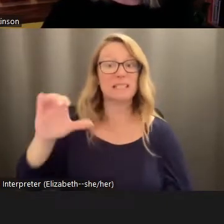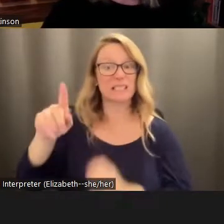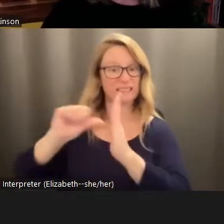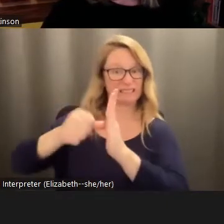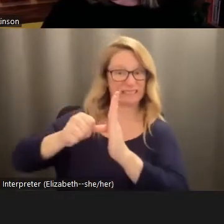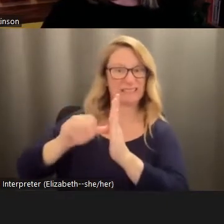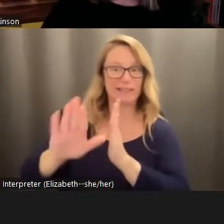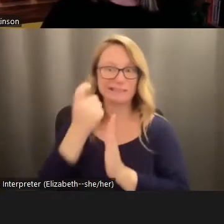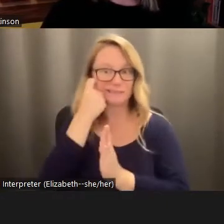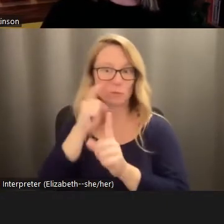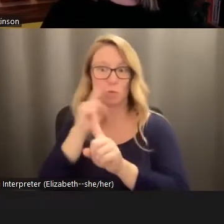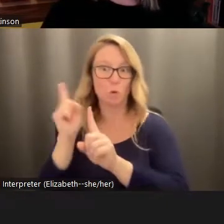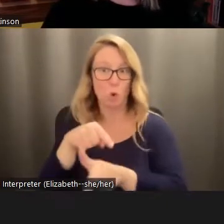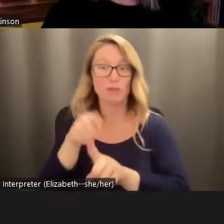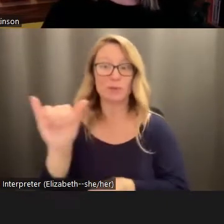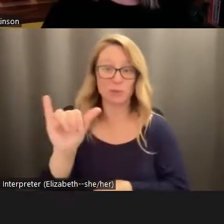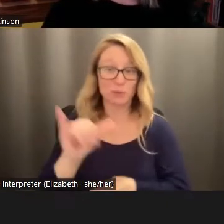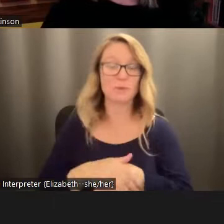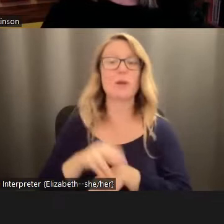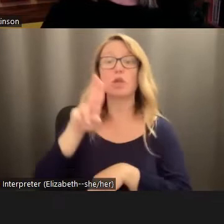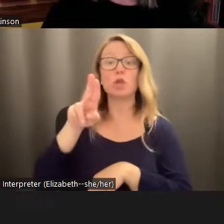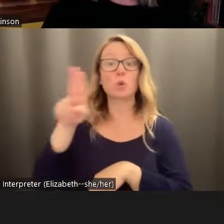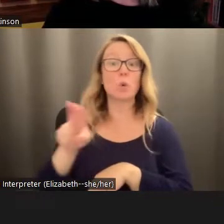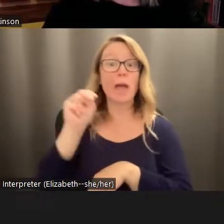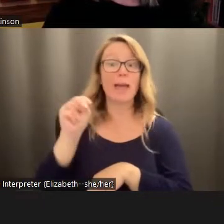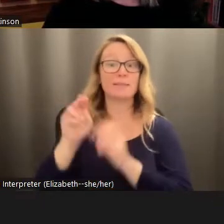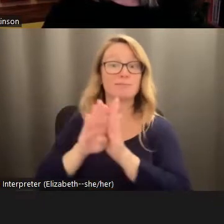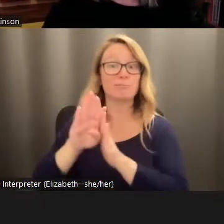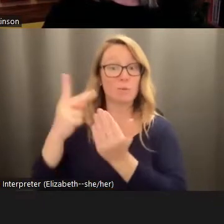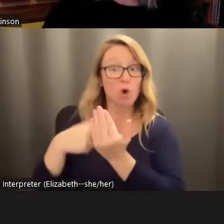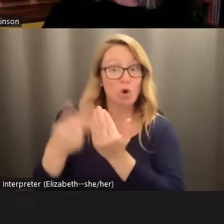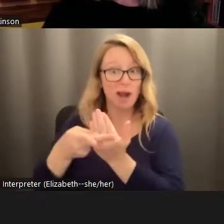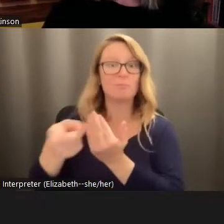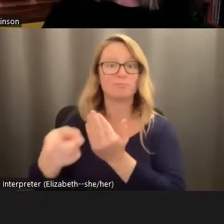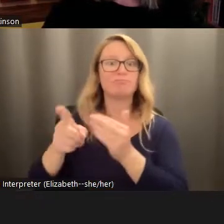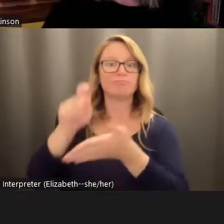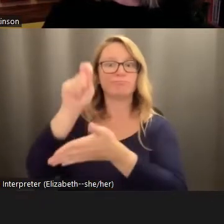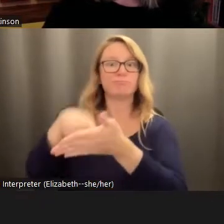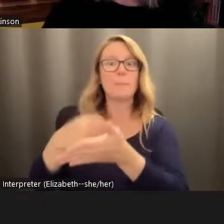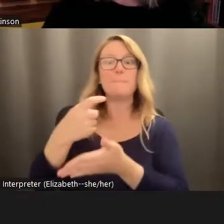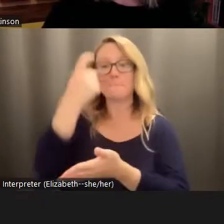most recent report, as well as the UN Development Programme, where they wrote that mental well being is under assault